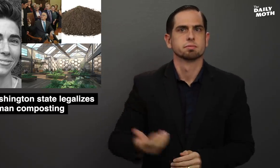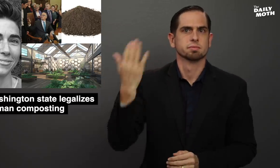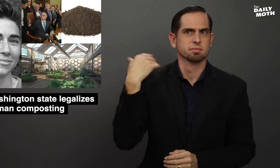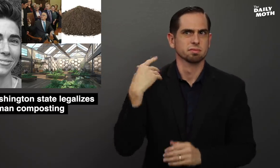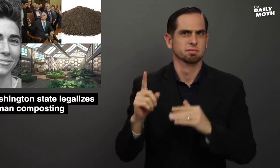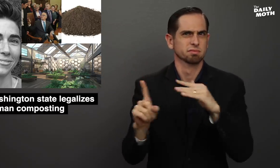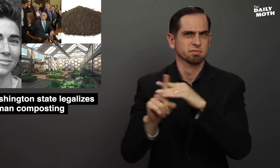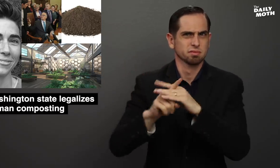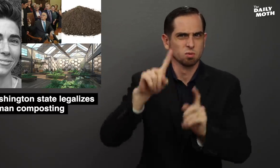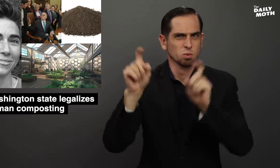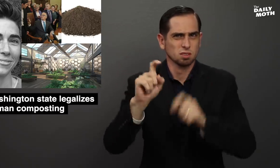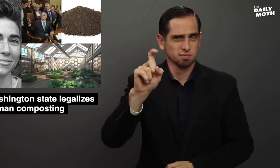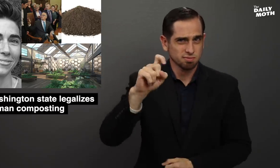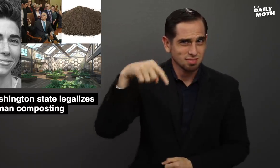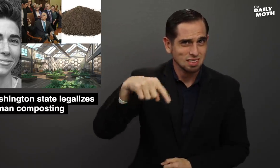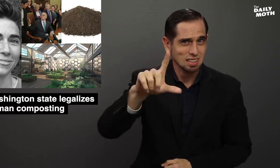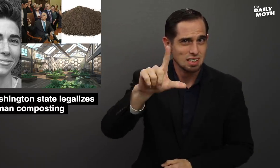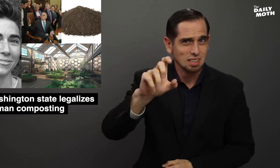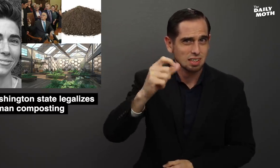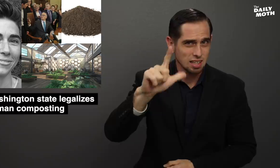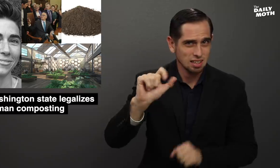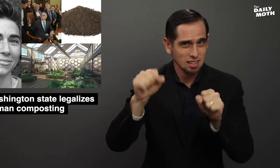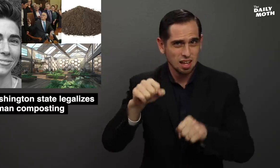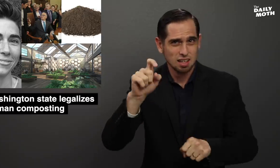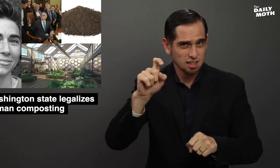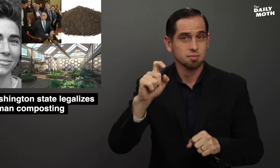There were questions on if this was legal,